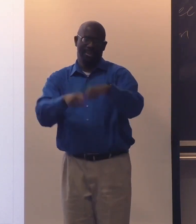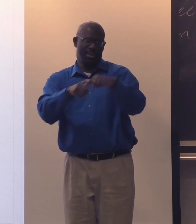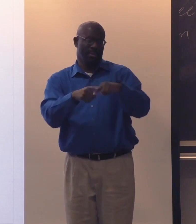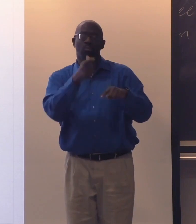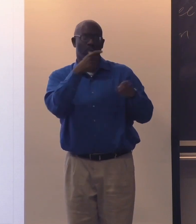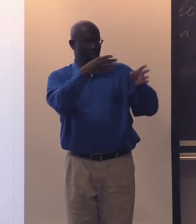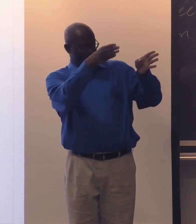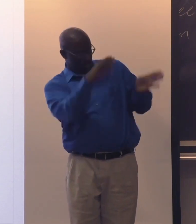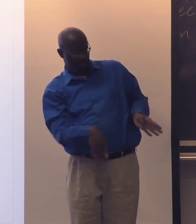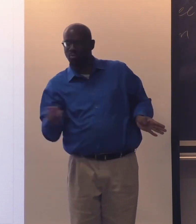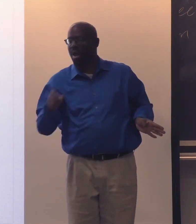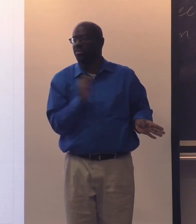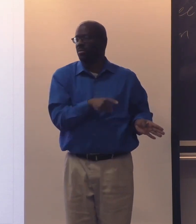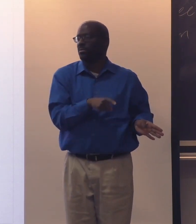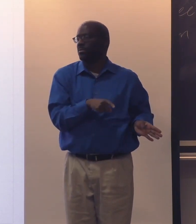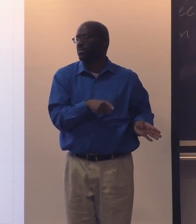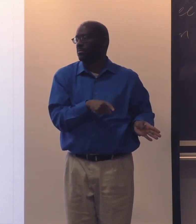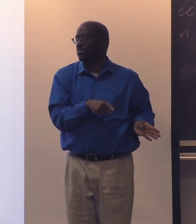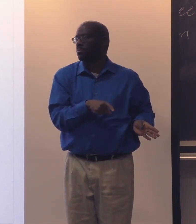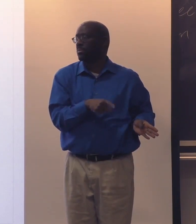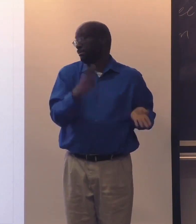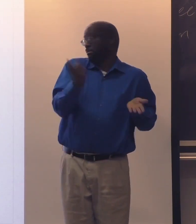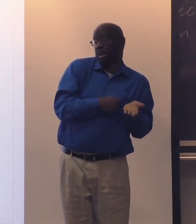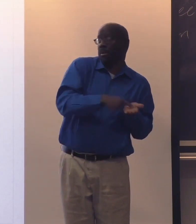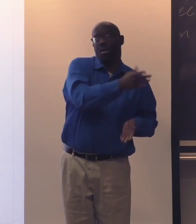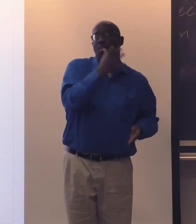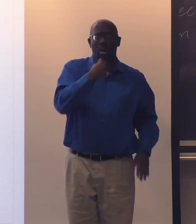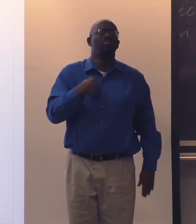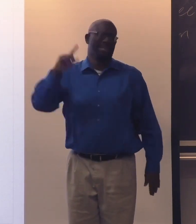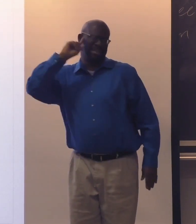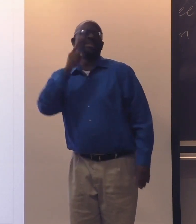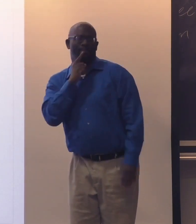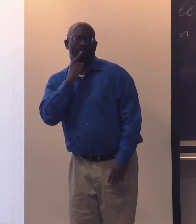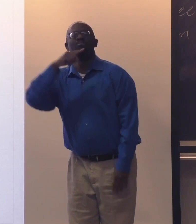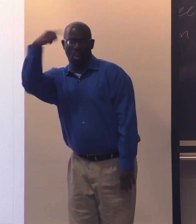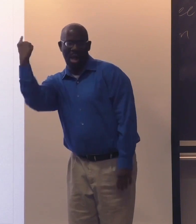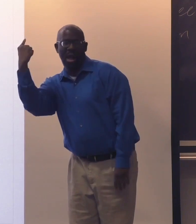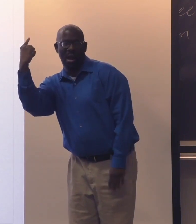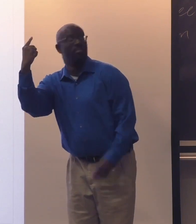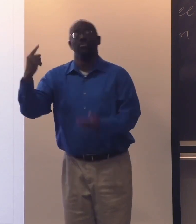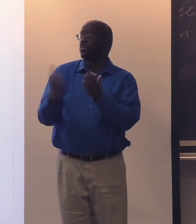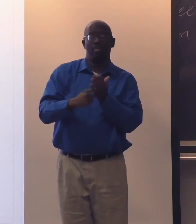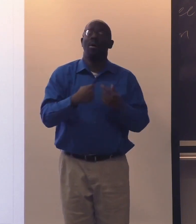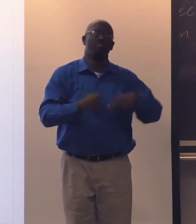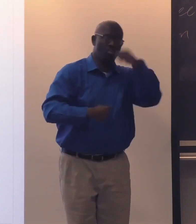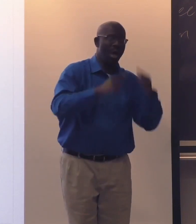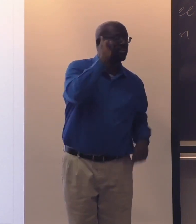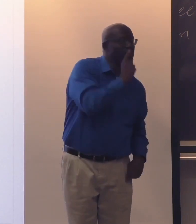Now, again, it does depend on the individual who you ask. Some people might say, I'm deaf first and I'm Black.